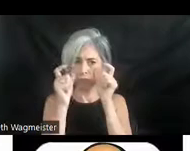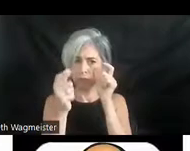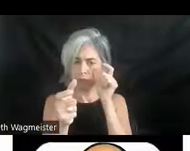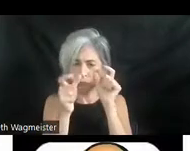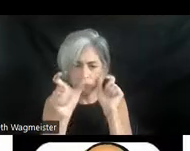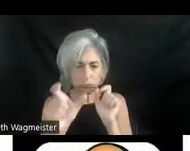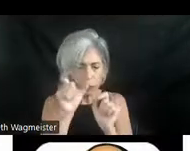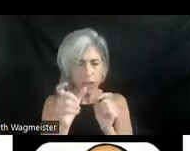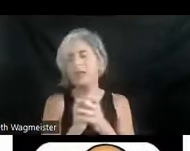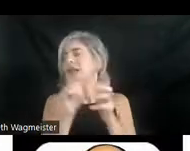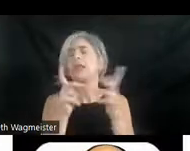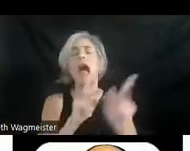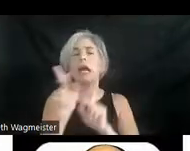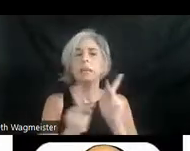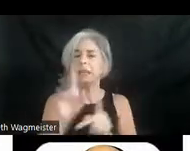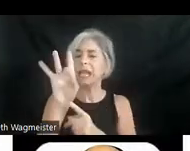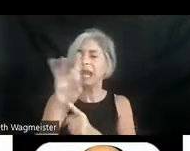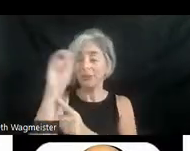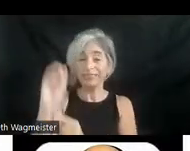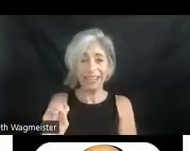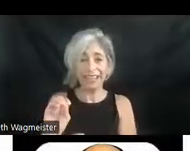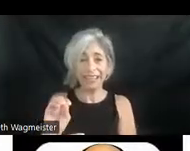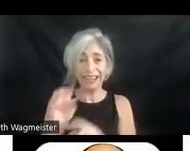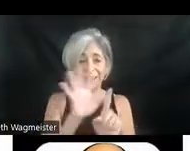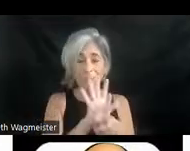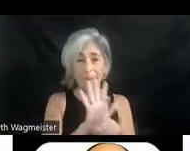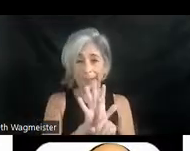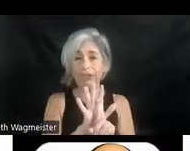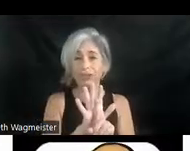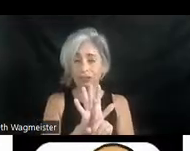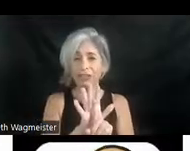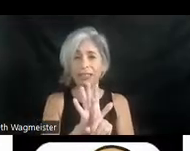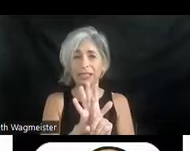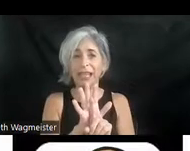That's a lot of folks. That is eight percent of the population. Add in their friends, their